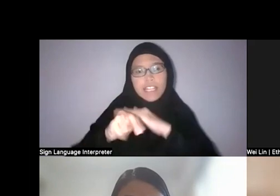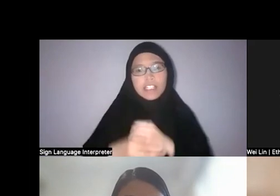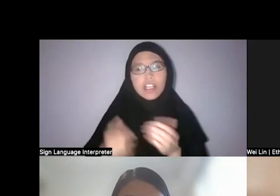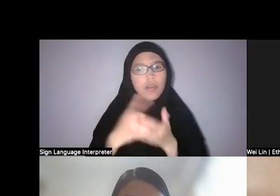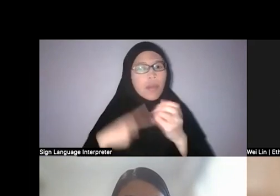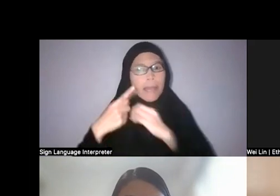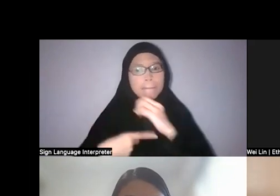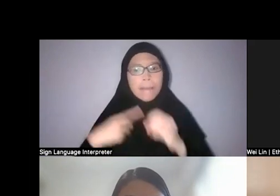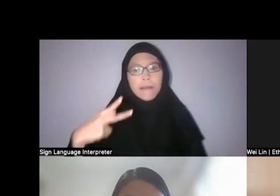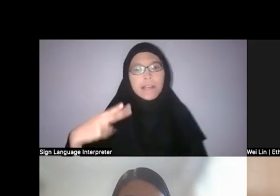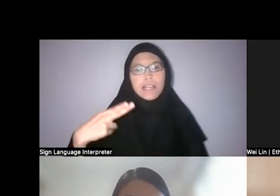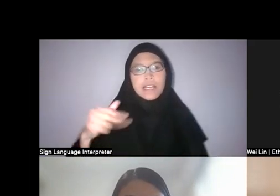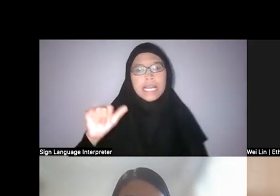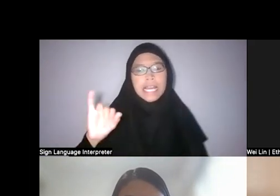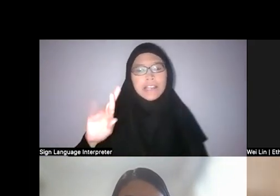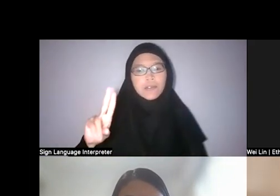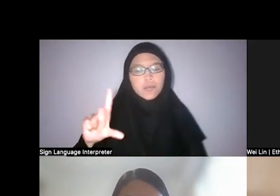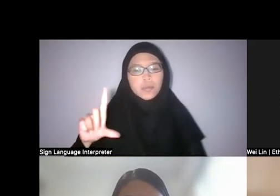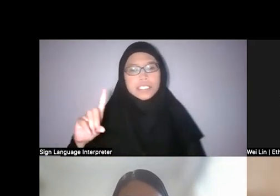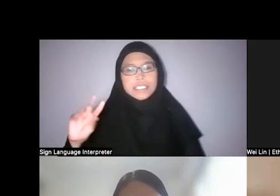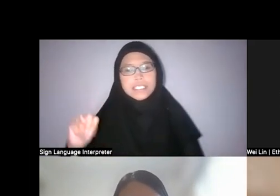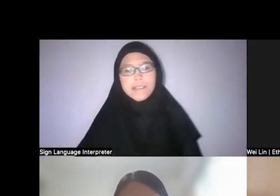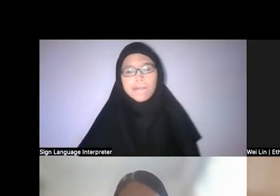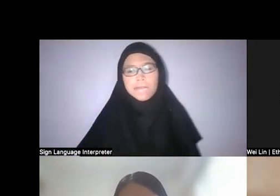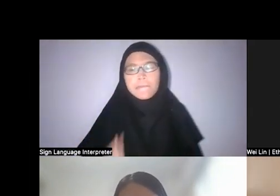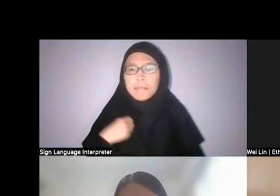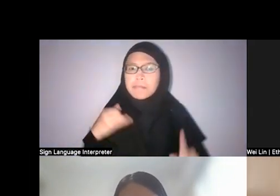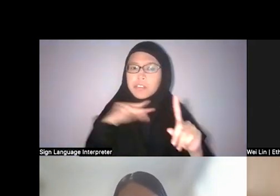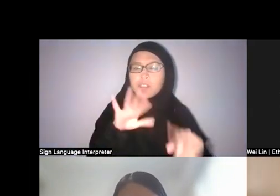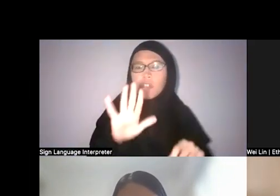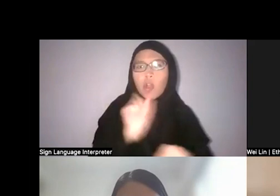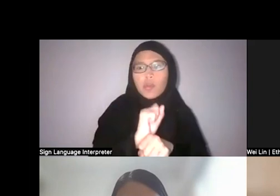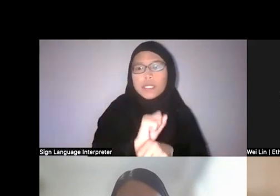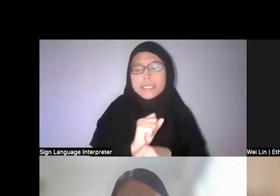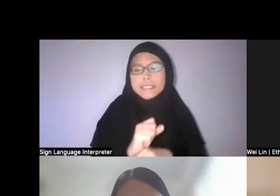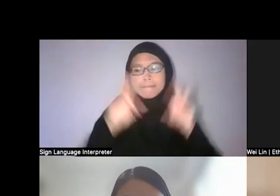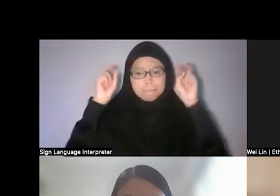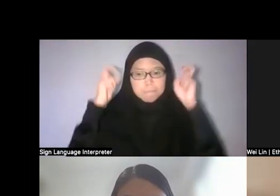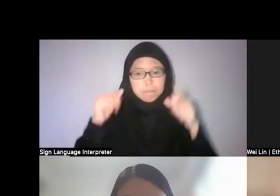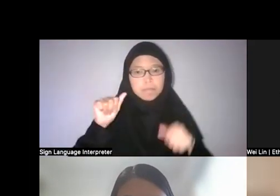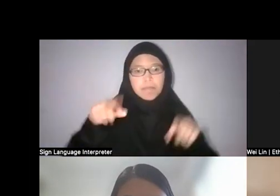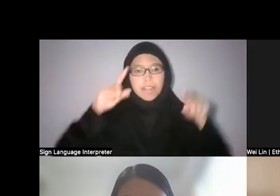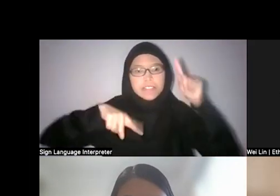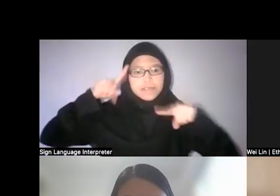I'm drawn particularly to your work entitled “A Variation of Things Imperfectly Known”